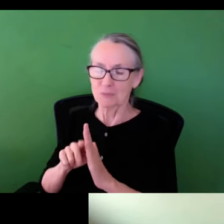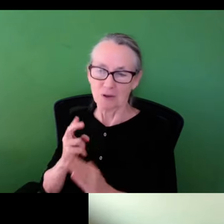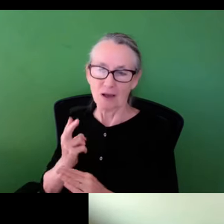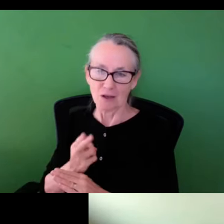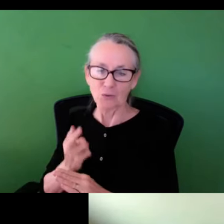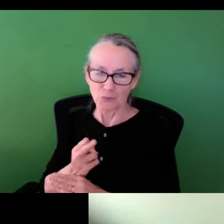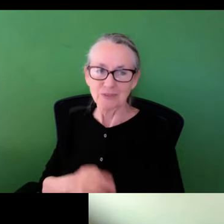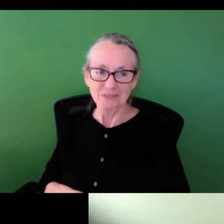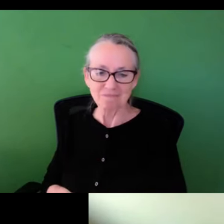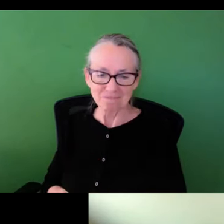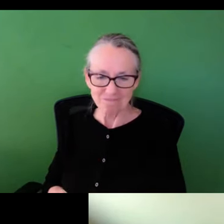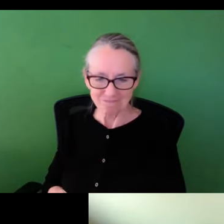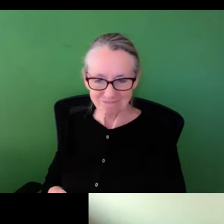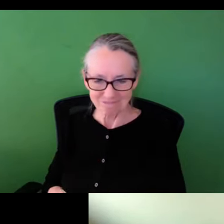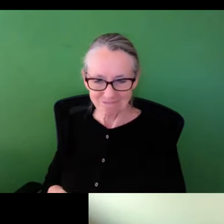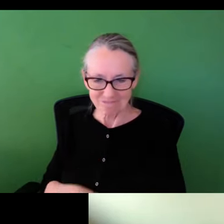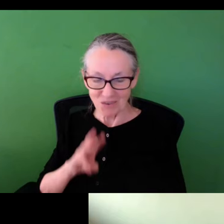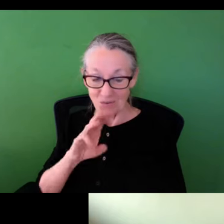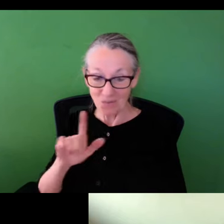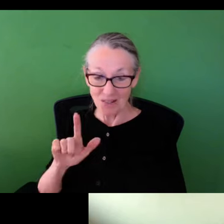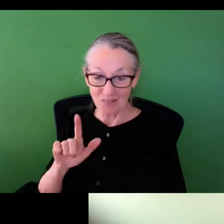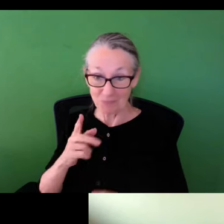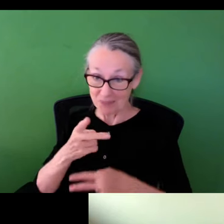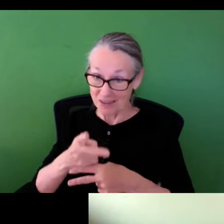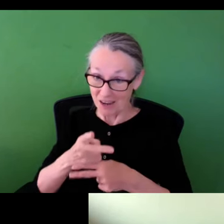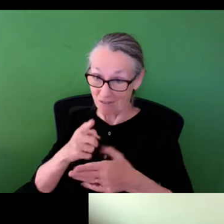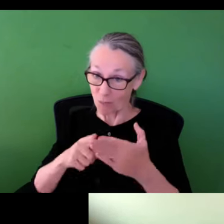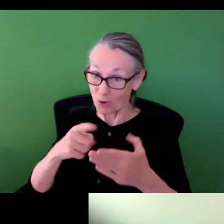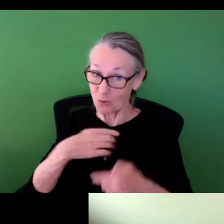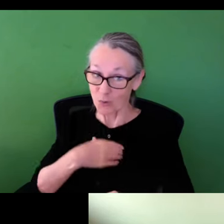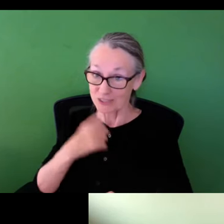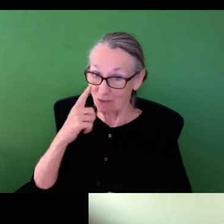what other basic ethical principles that I like to use in the work that I do.